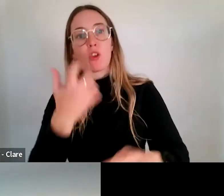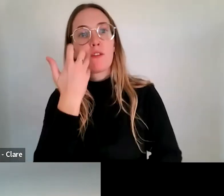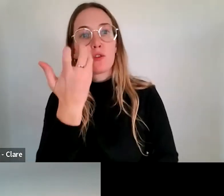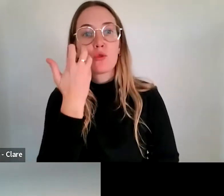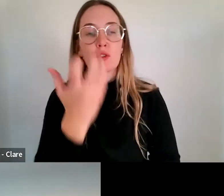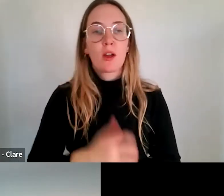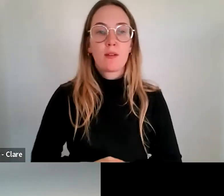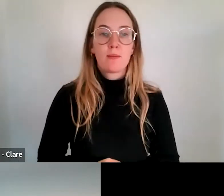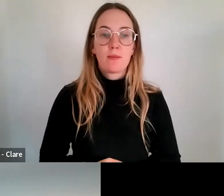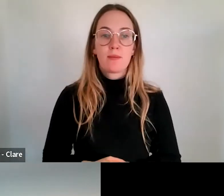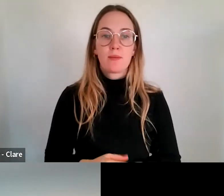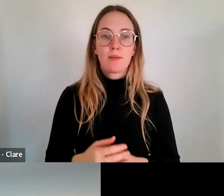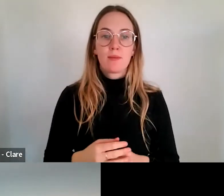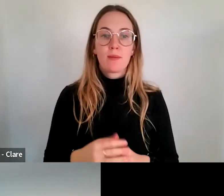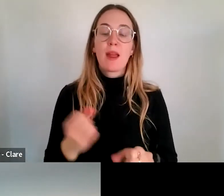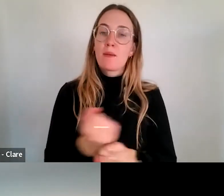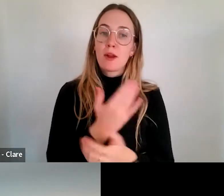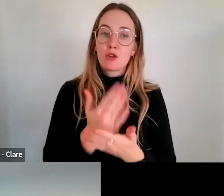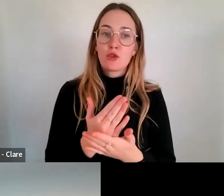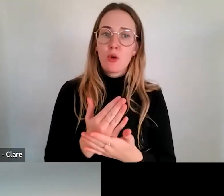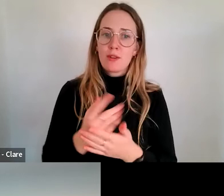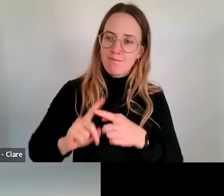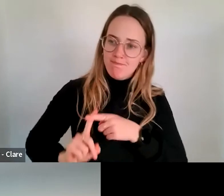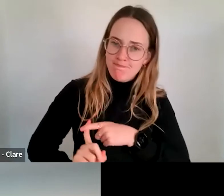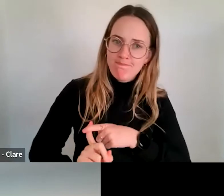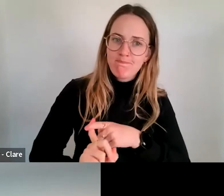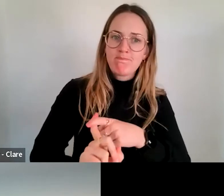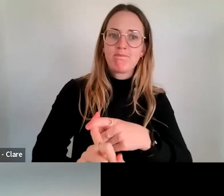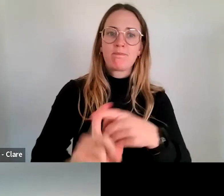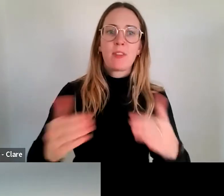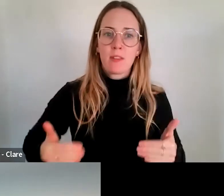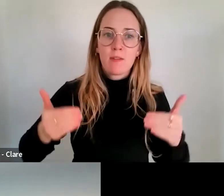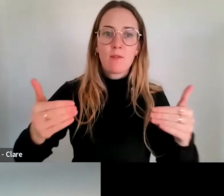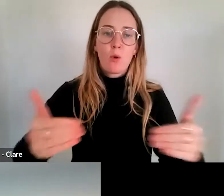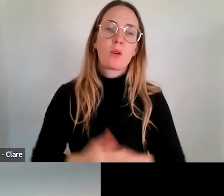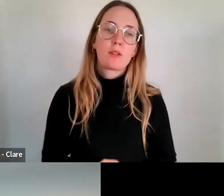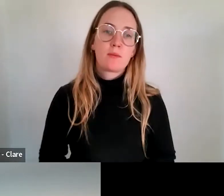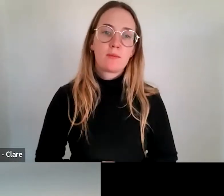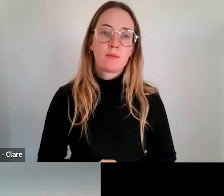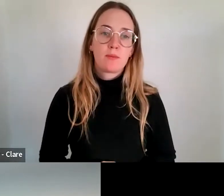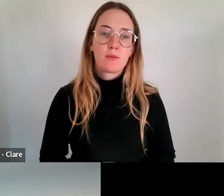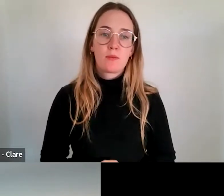into the sector going forward. So this is one of a number of initiatives that